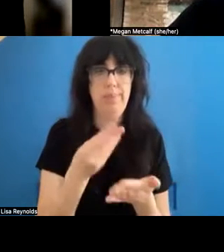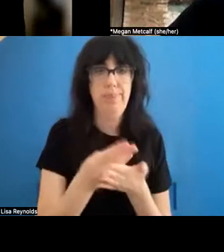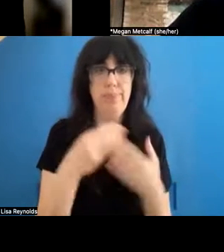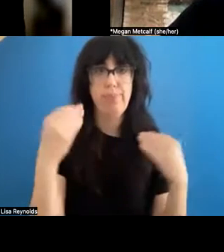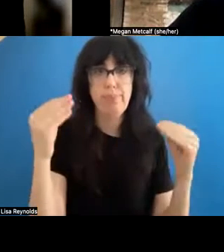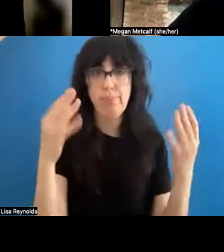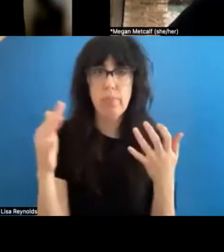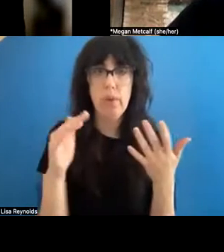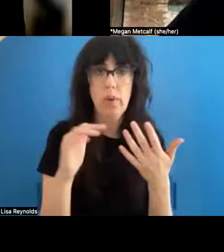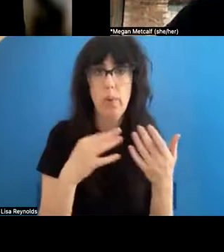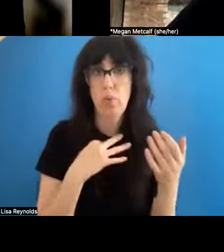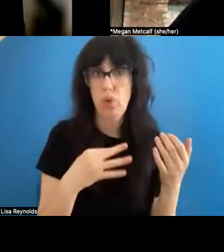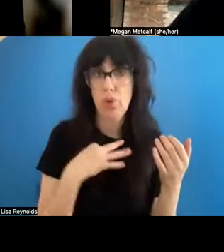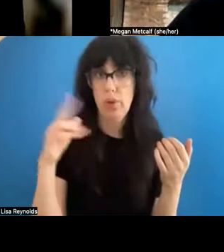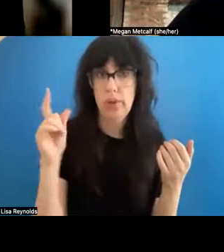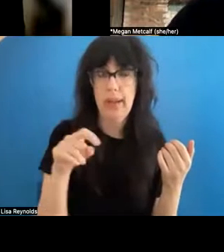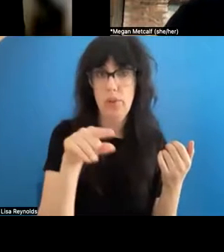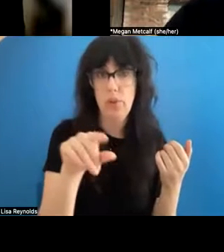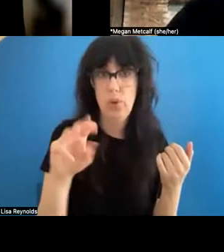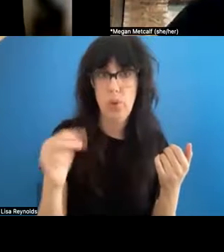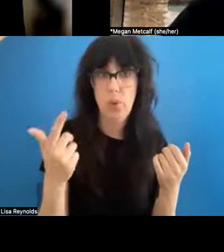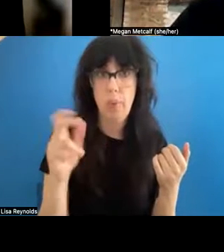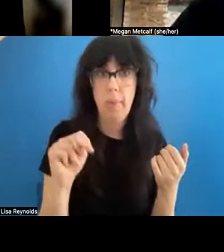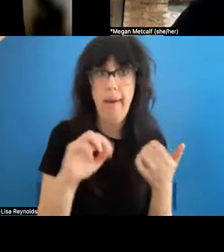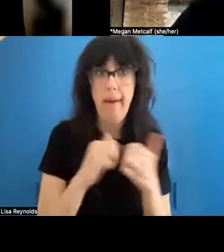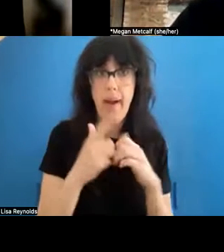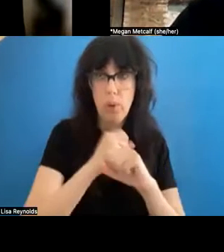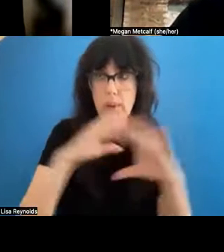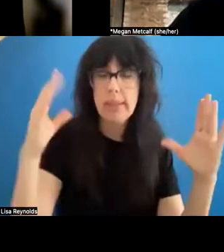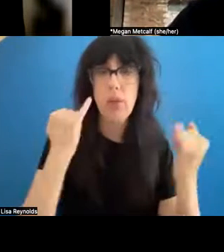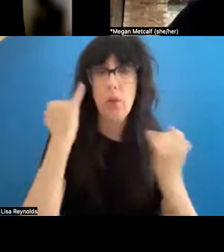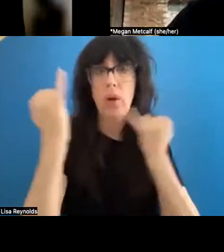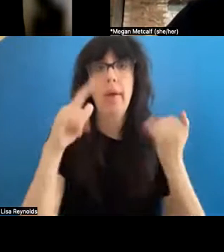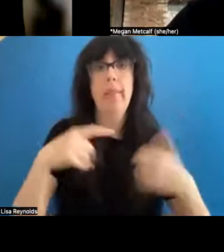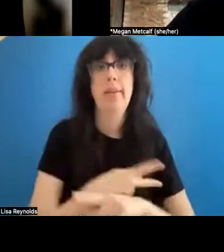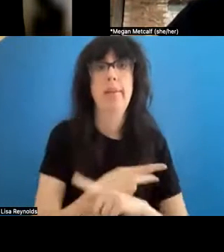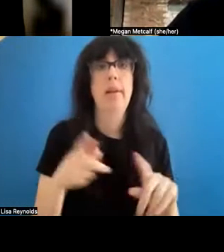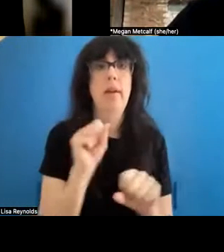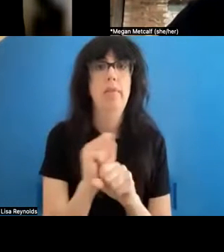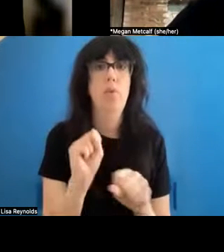I'm curious to ask you, how do you see or imagine this kind of work being placed within